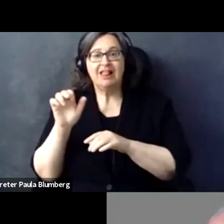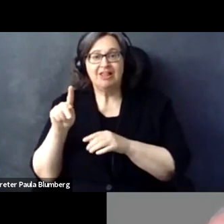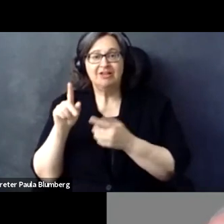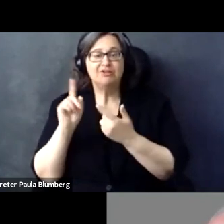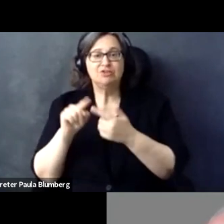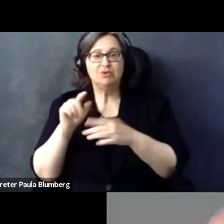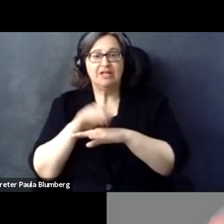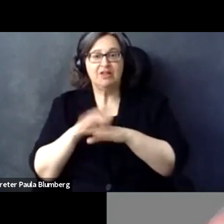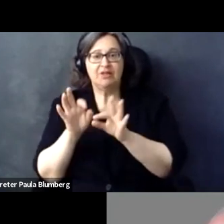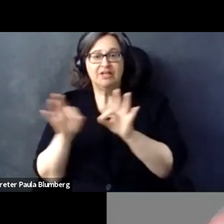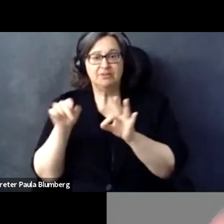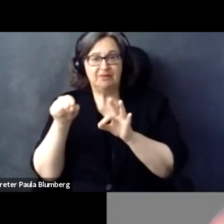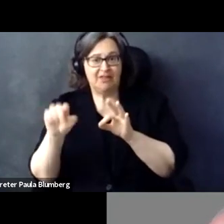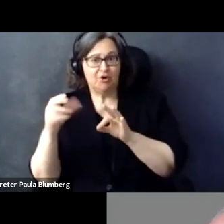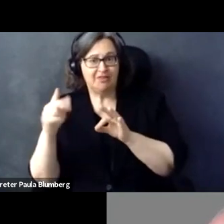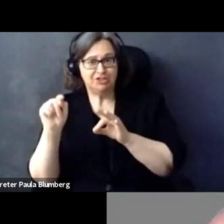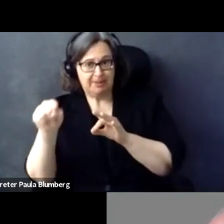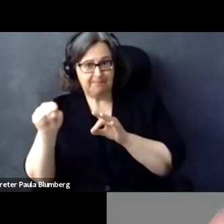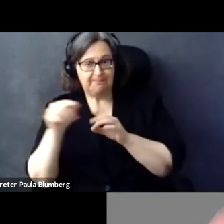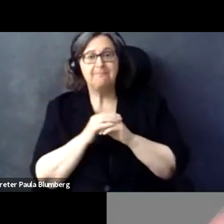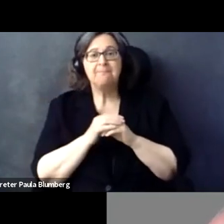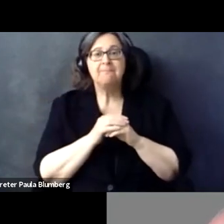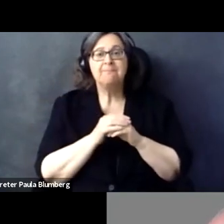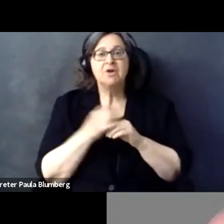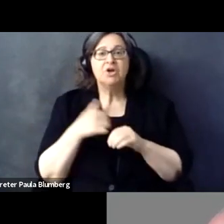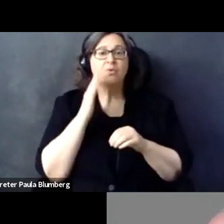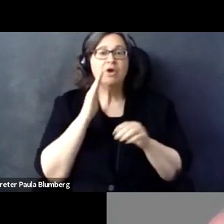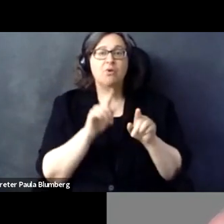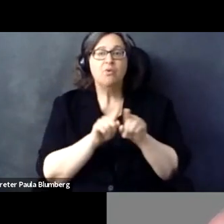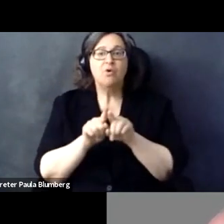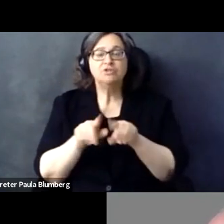ing in a separate link, my colleague, Rachel, will put the link